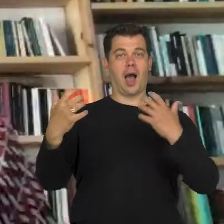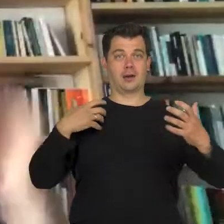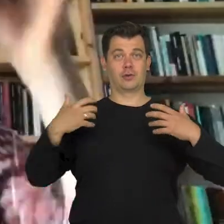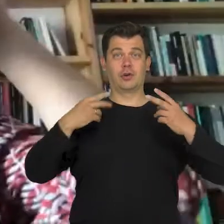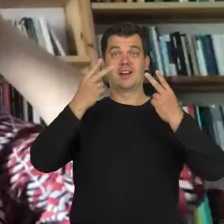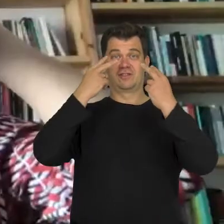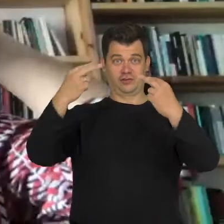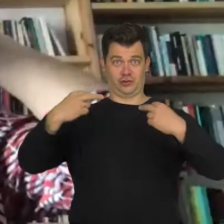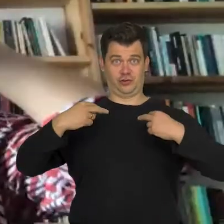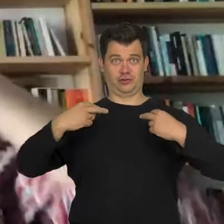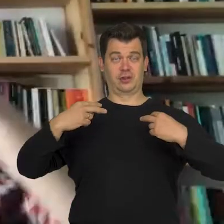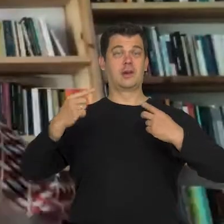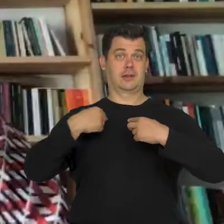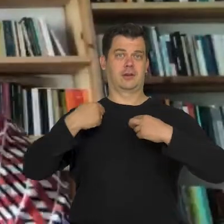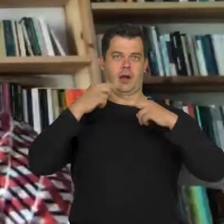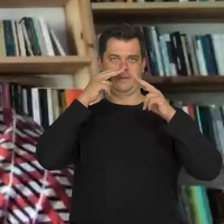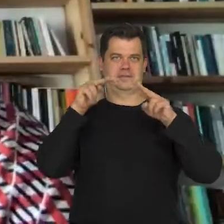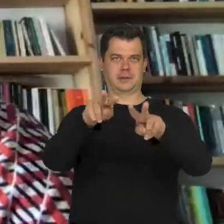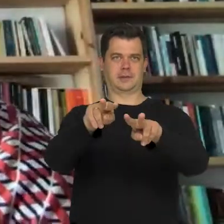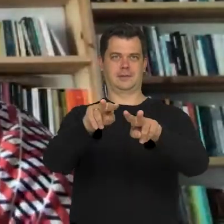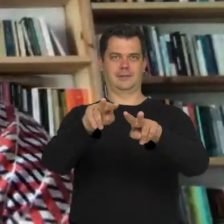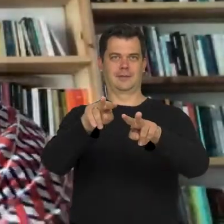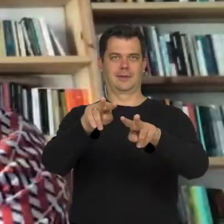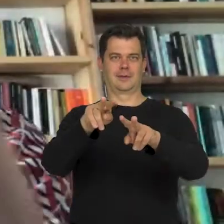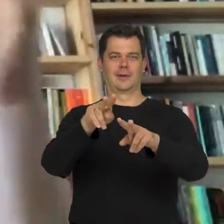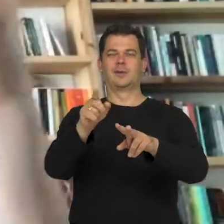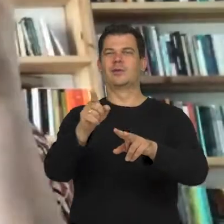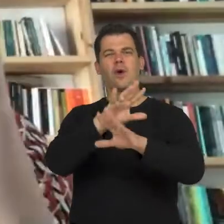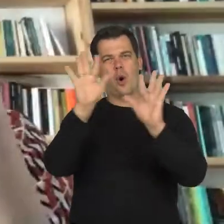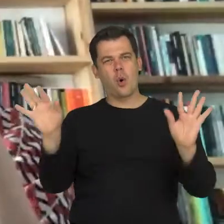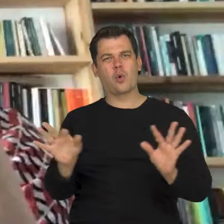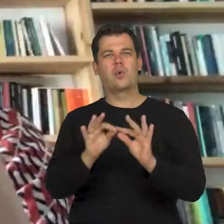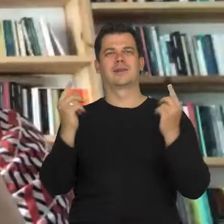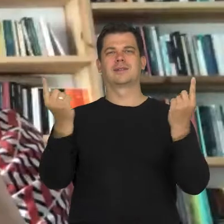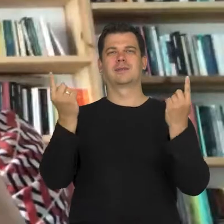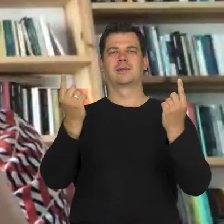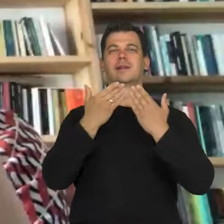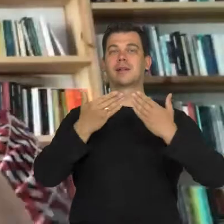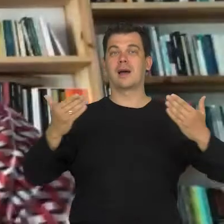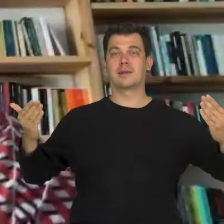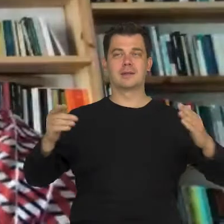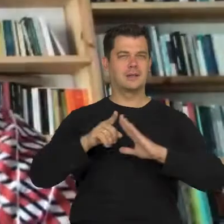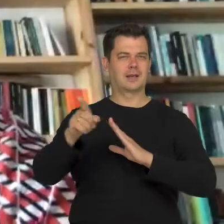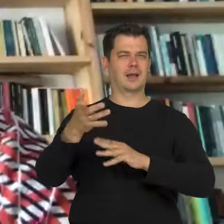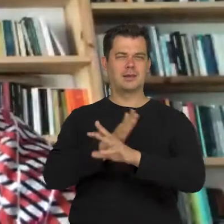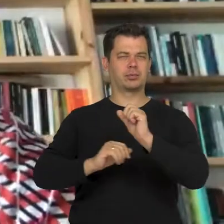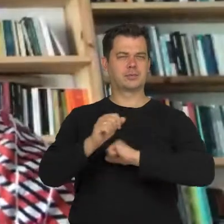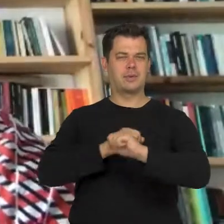This is why, it is really important to show it's not like that because the whole theatre situation within the context of people with disabilities